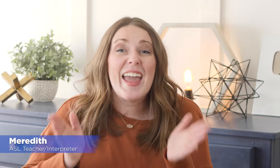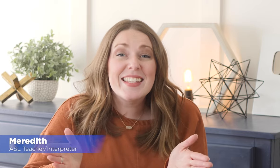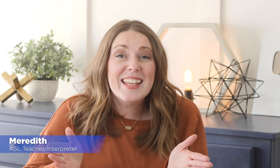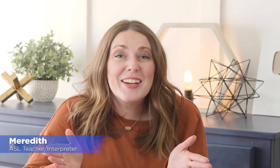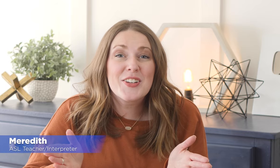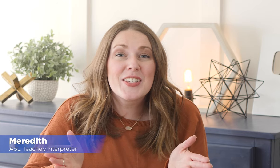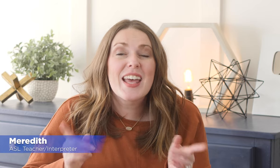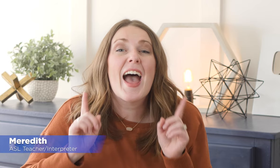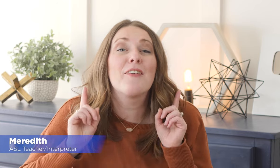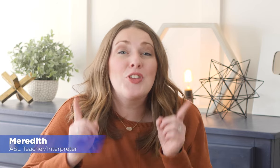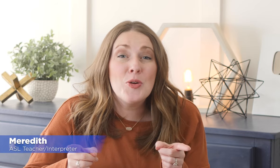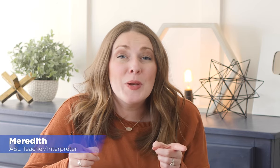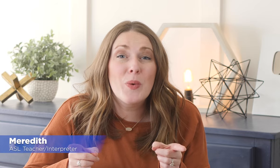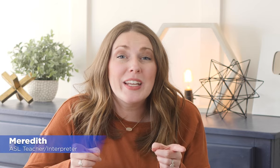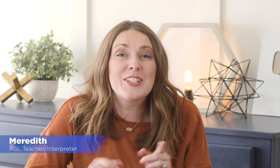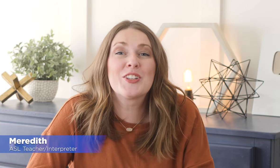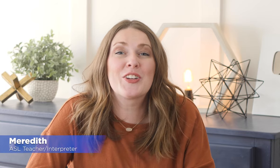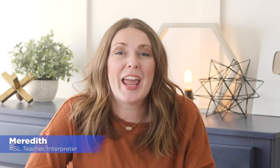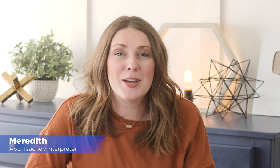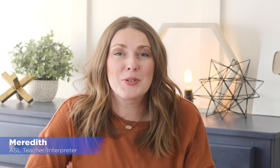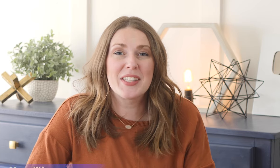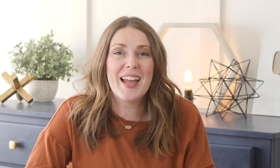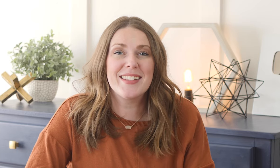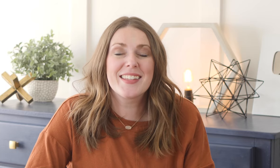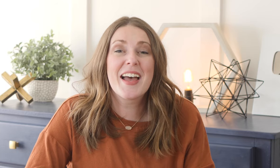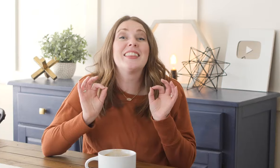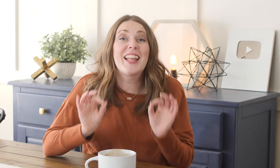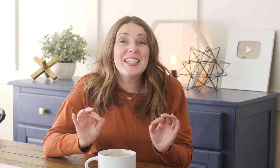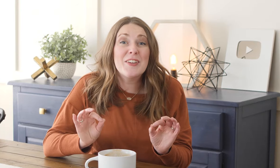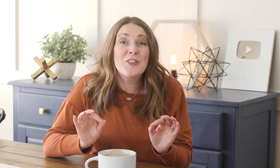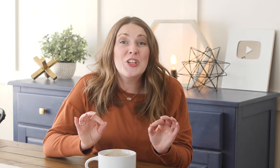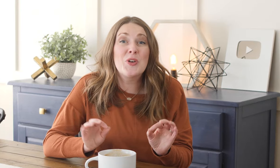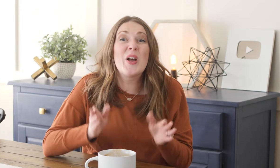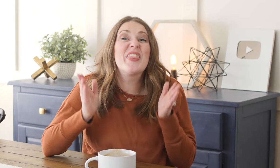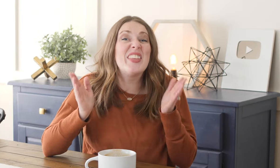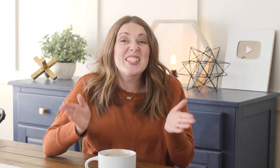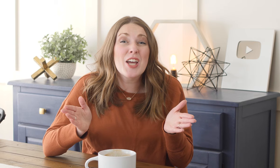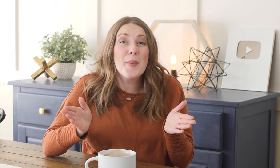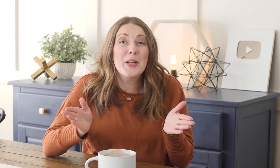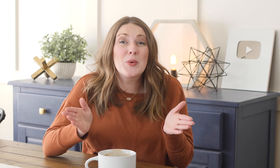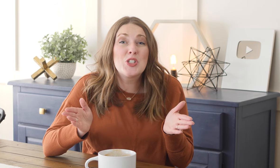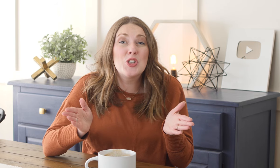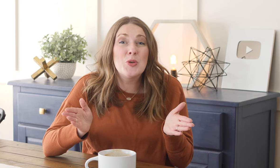Hey signers, have you been wanting to learn animal signs? Lucky for you this topic was too